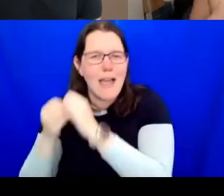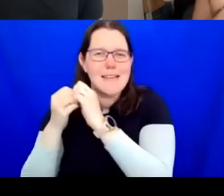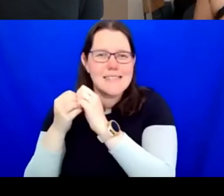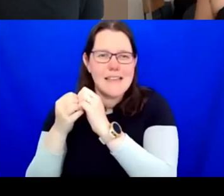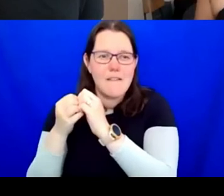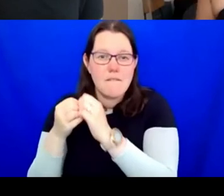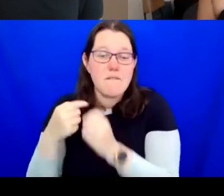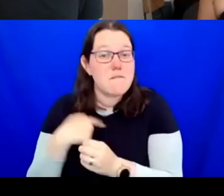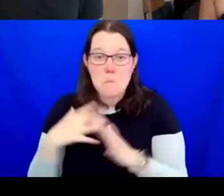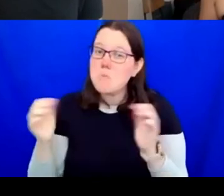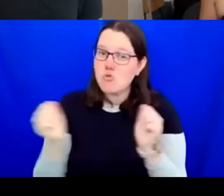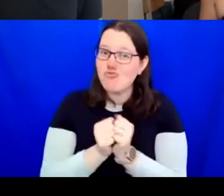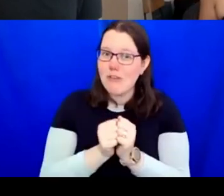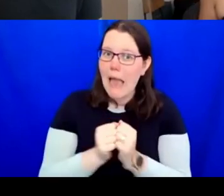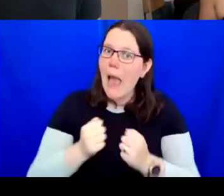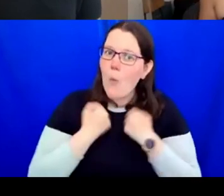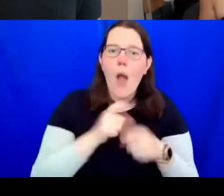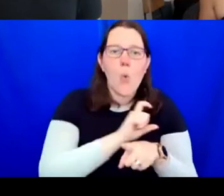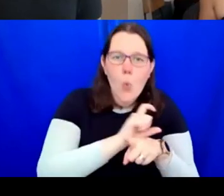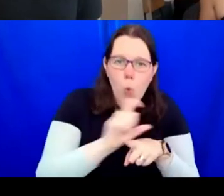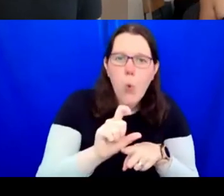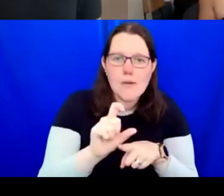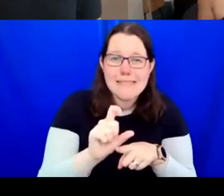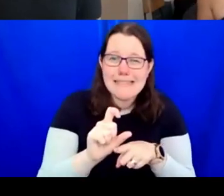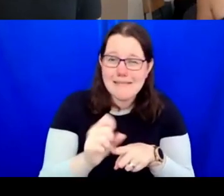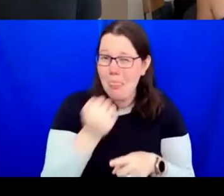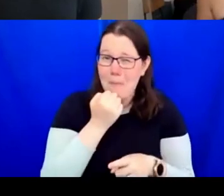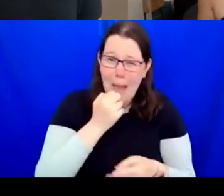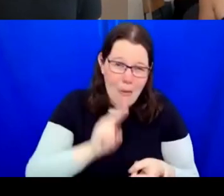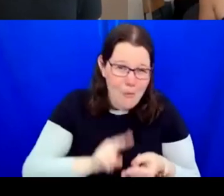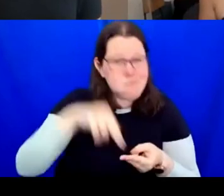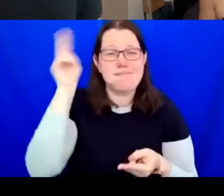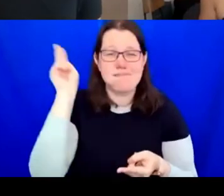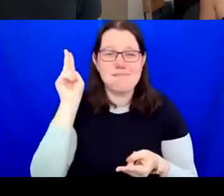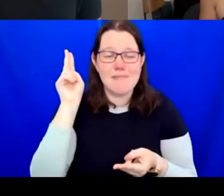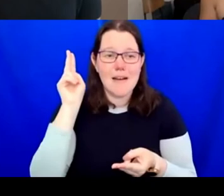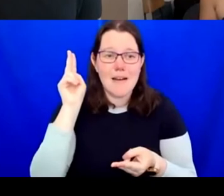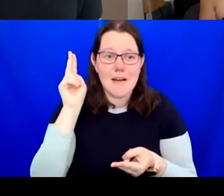up. People are feeling it helps them make sense of the world around them, their own creativity at the